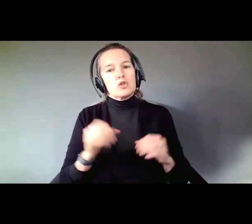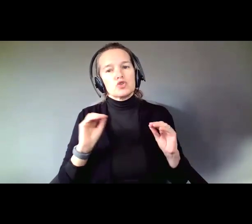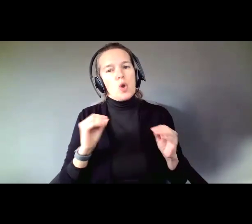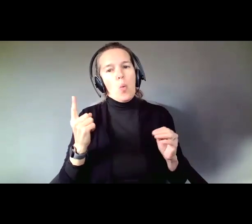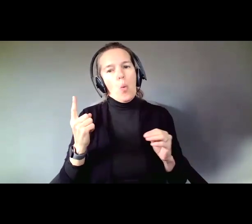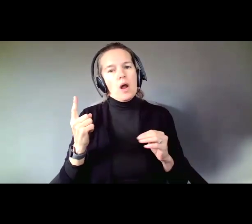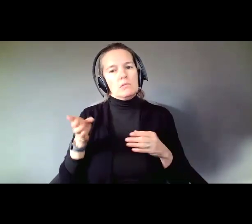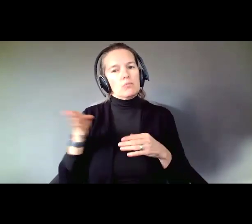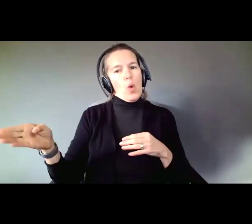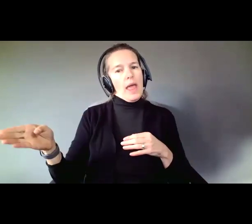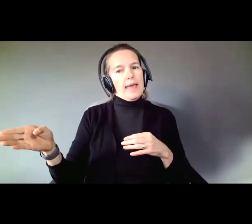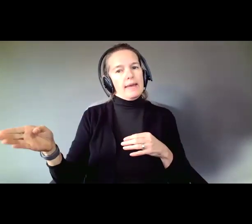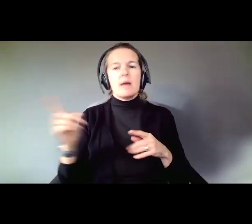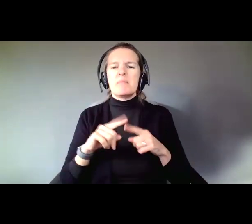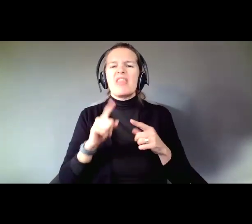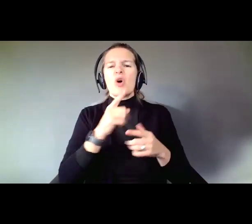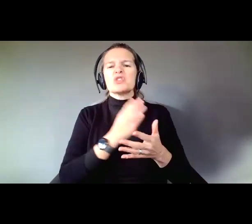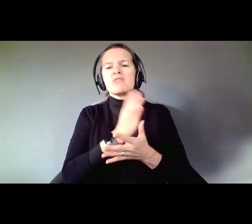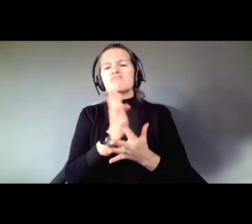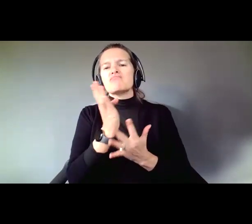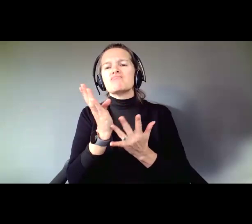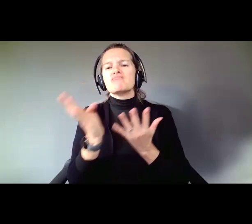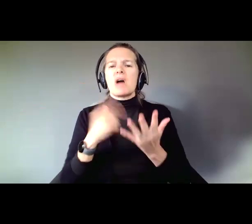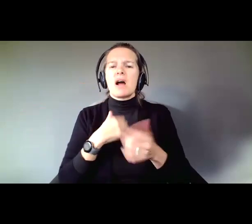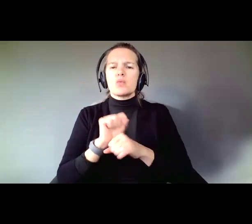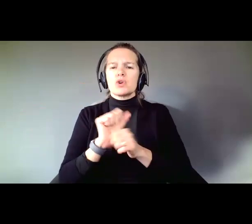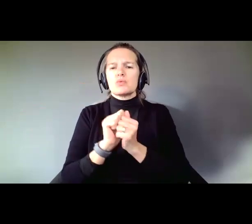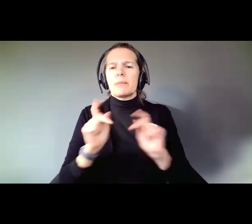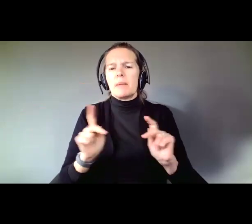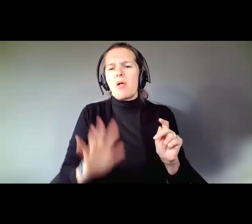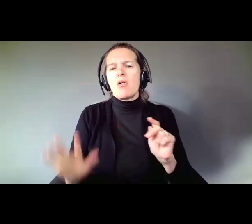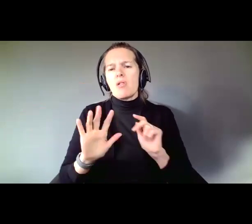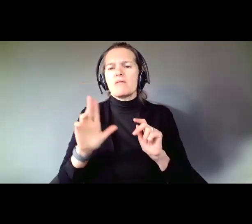But this is some ways I have worked with people across the country on figuring out how to use